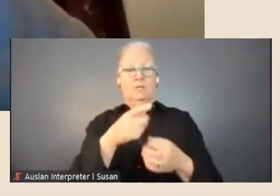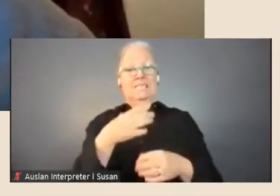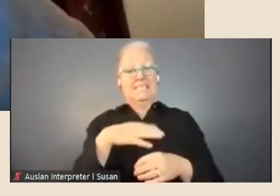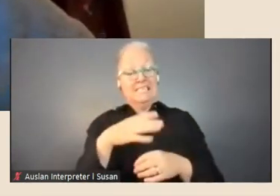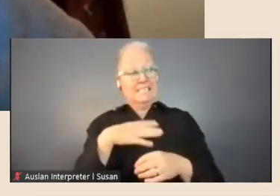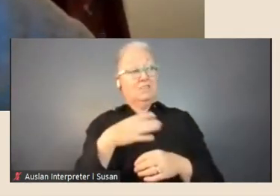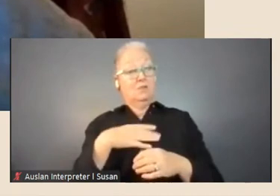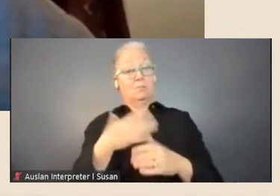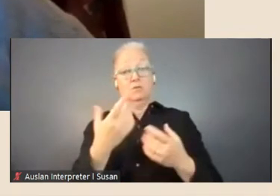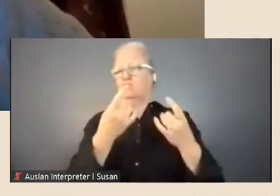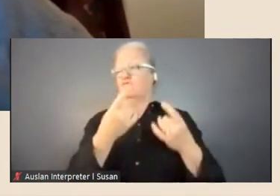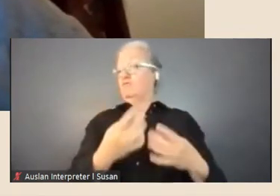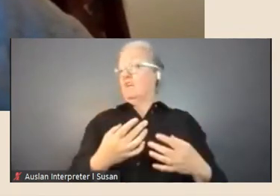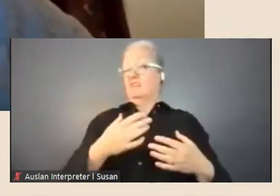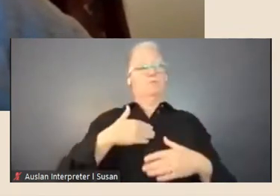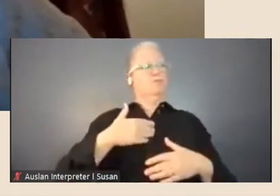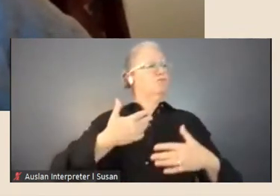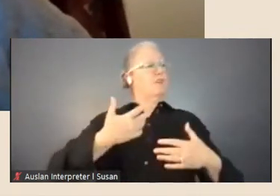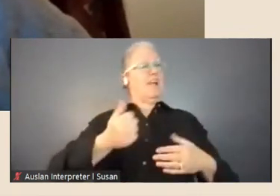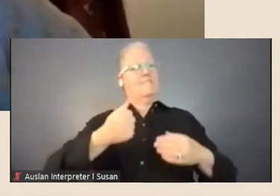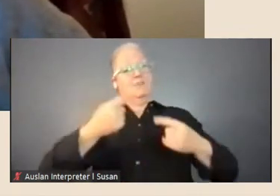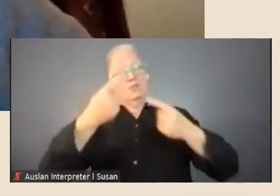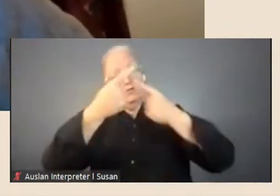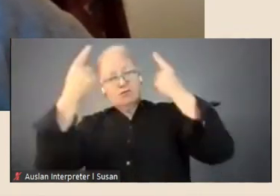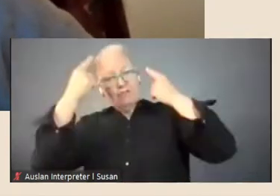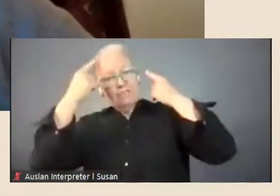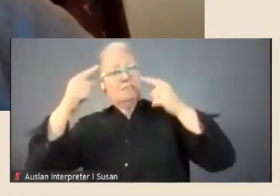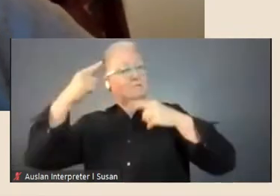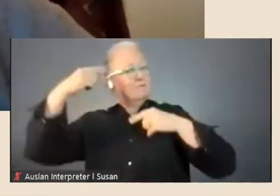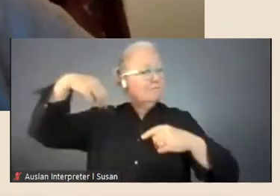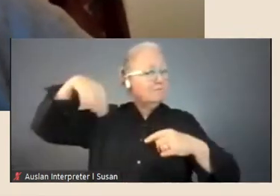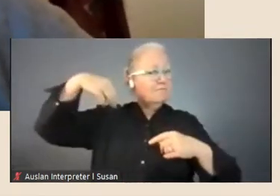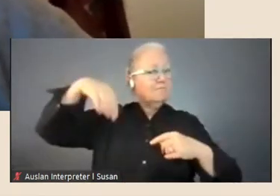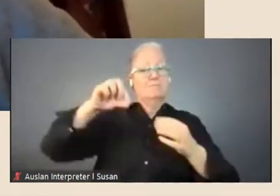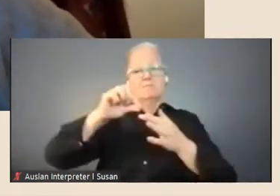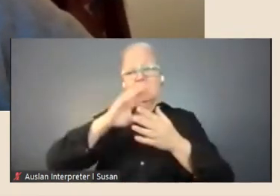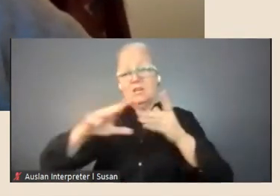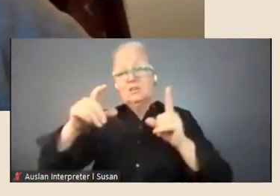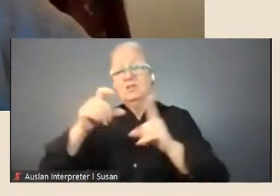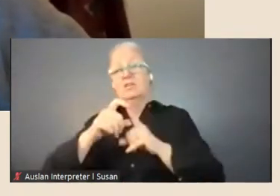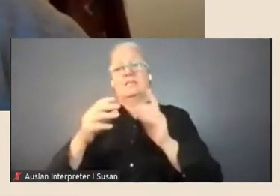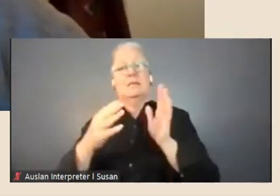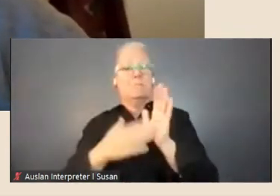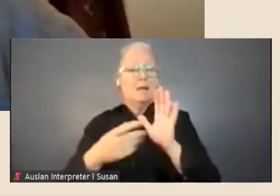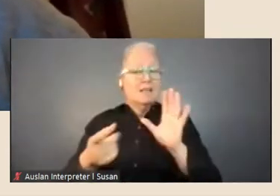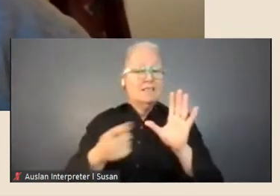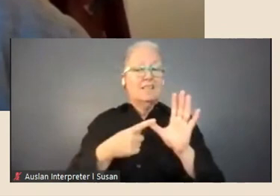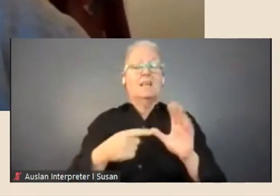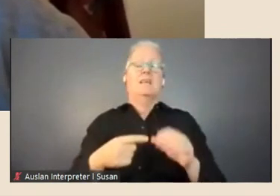have to have a degree, or a master's degree, or a PhD to apply? No, you don't so everyone's